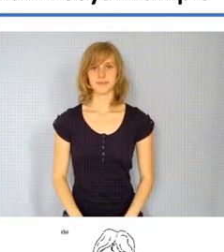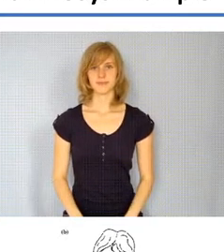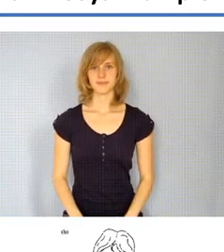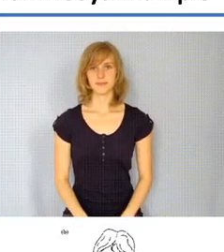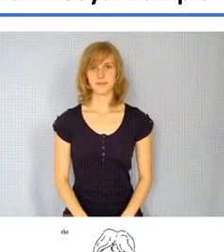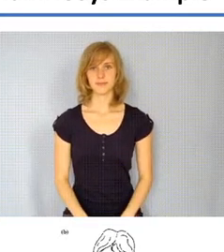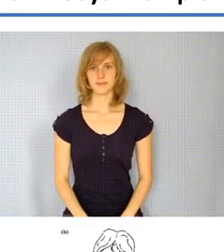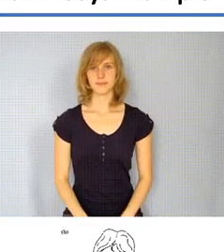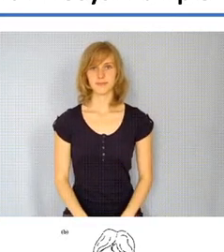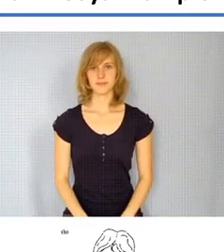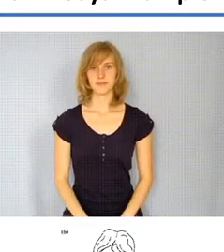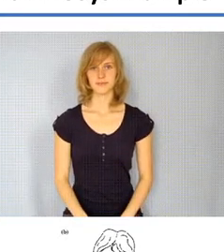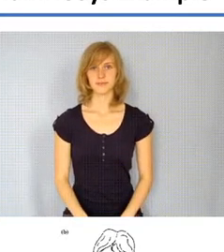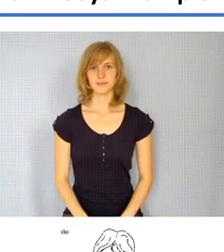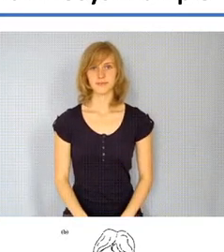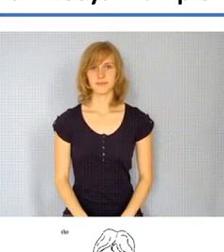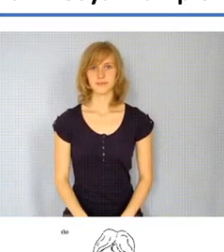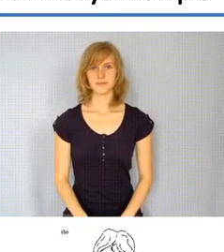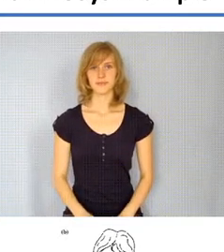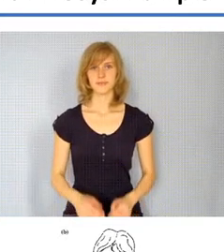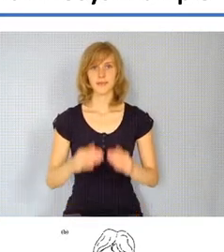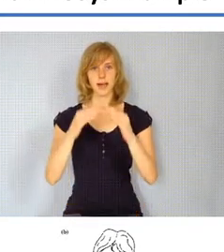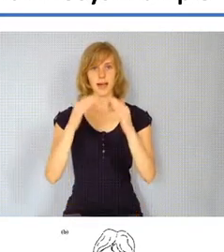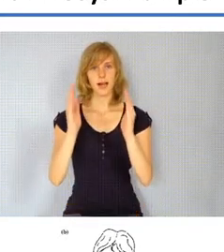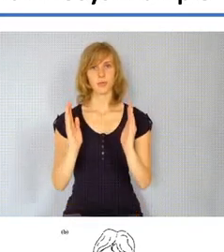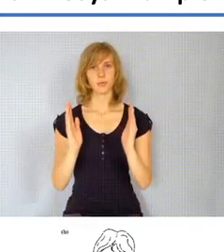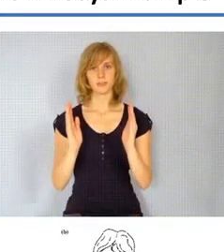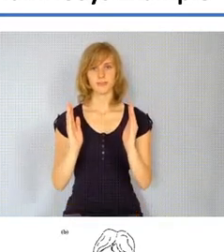of your hand for example you can see that she has her fingers